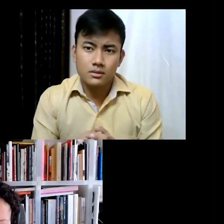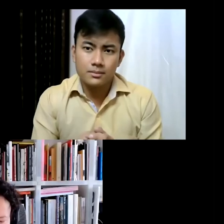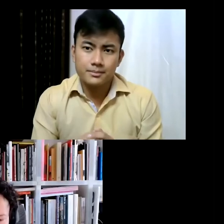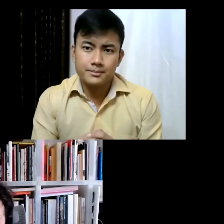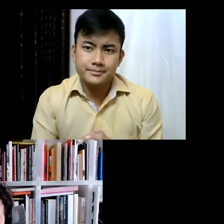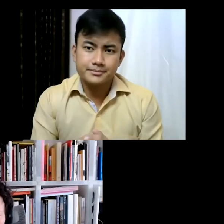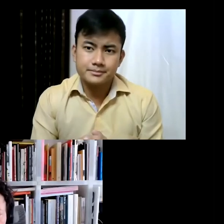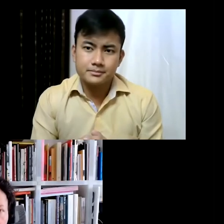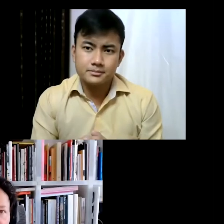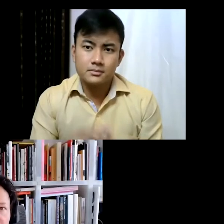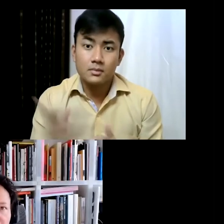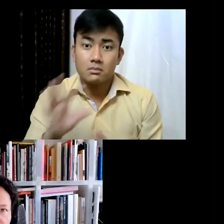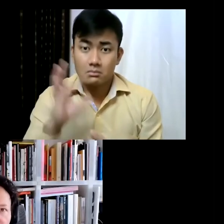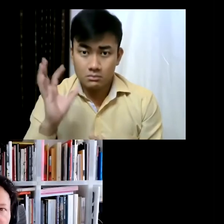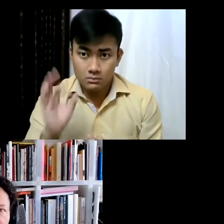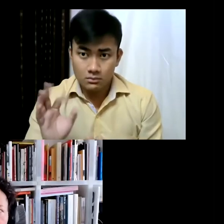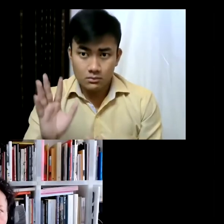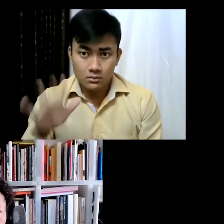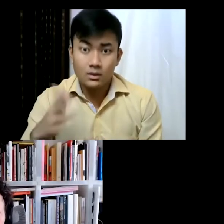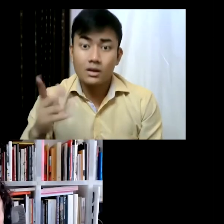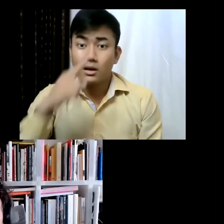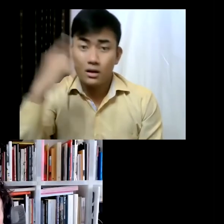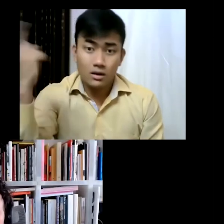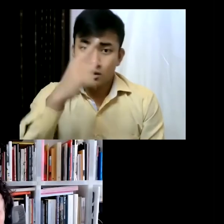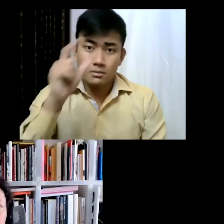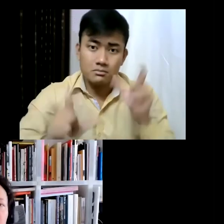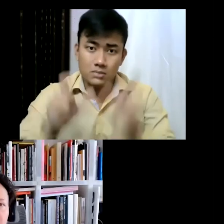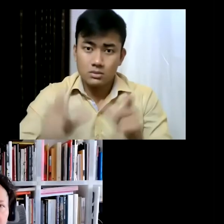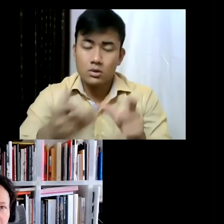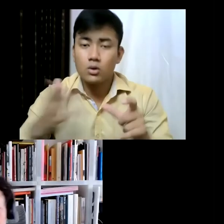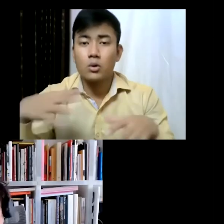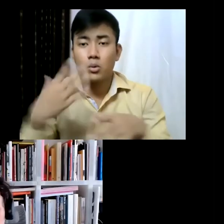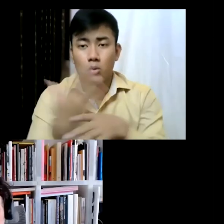the main thing- it's called the international art exhibition... and so that's fully curated by me.